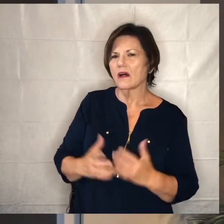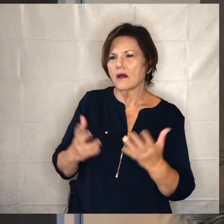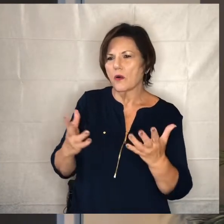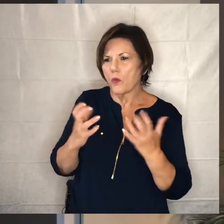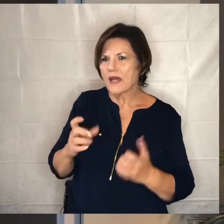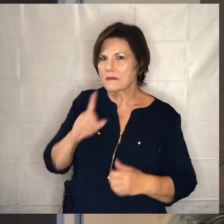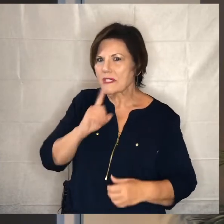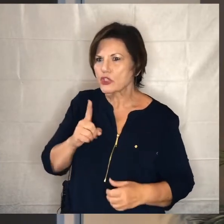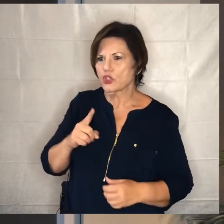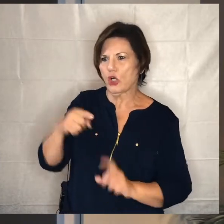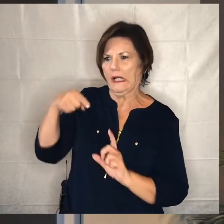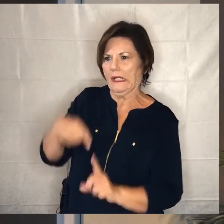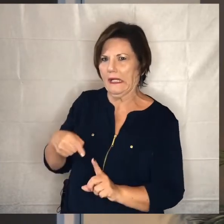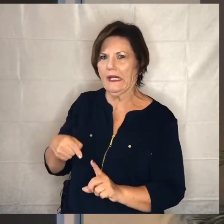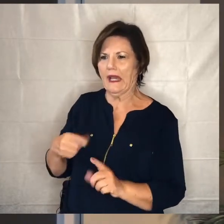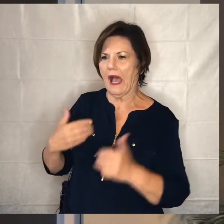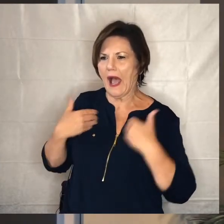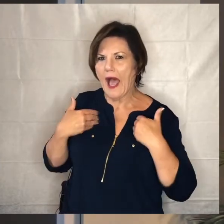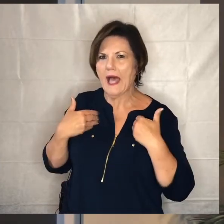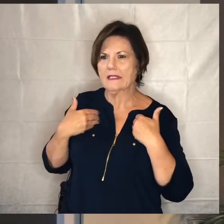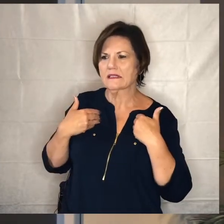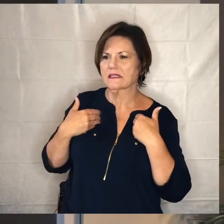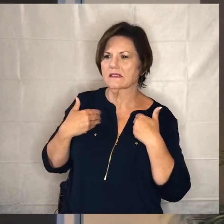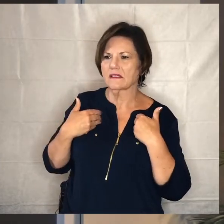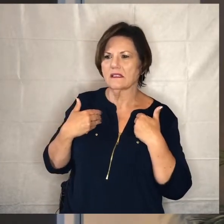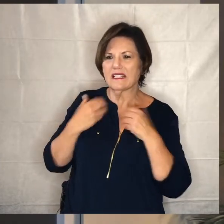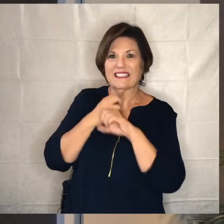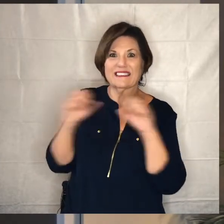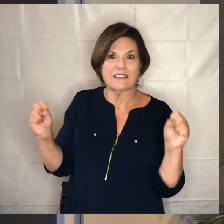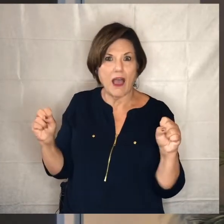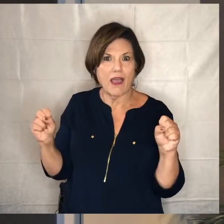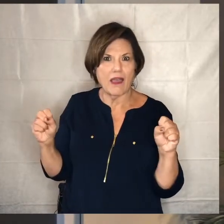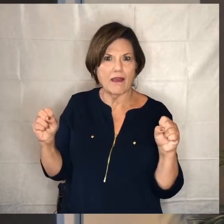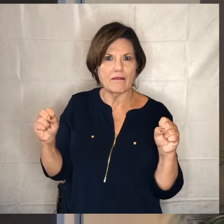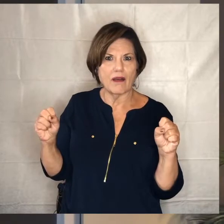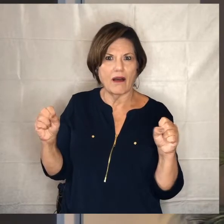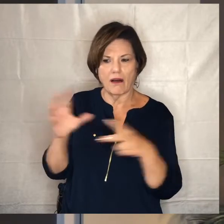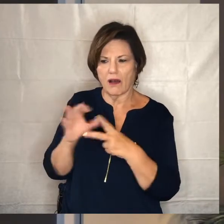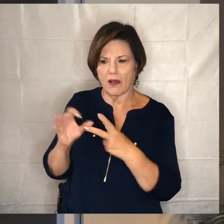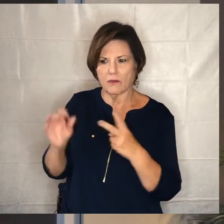that he has some sort of a safety net to fall into and he's creating his own